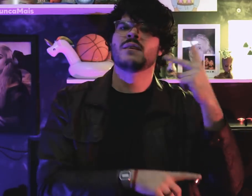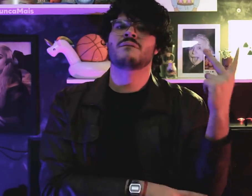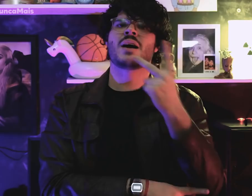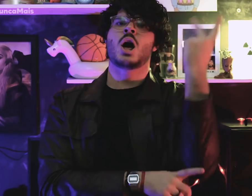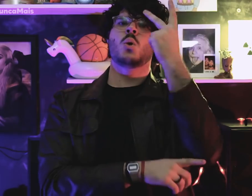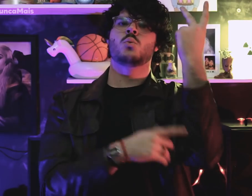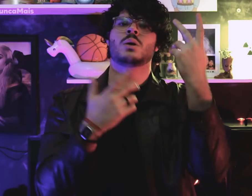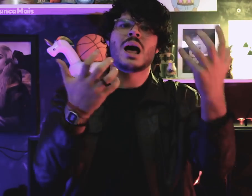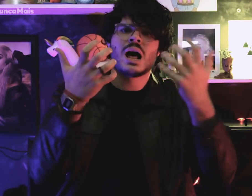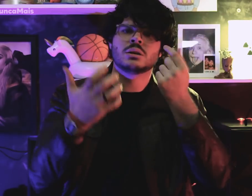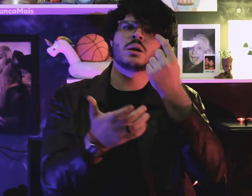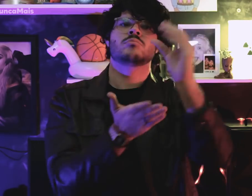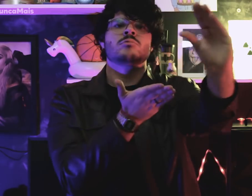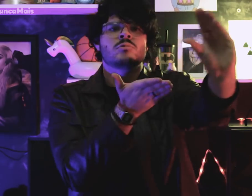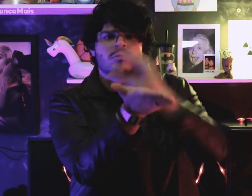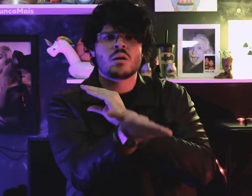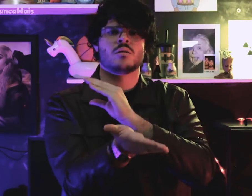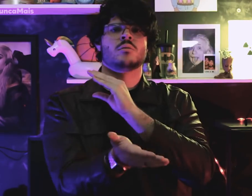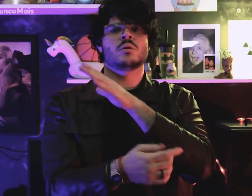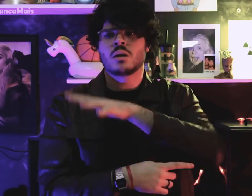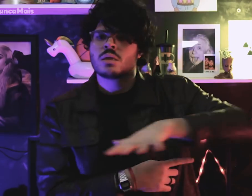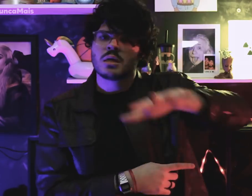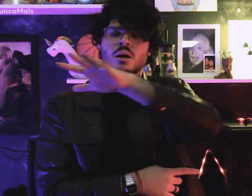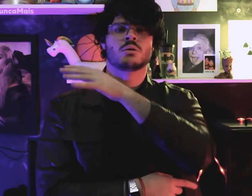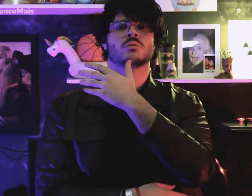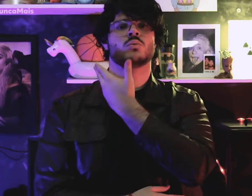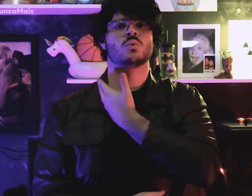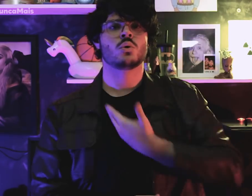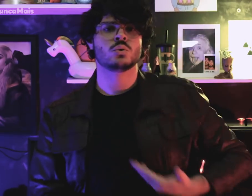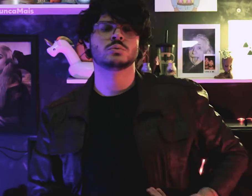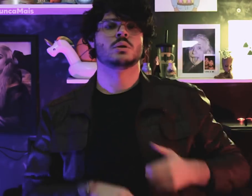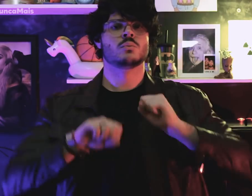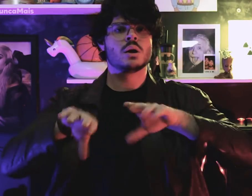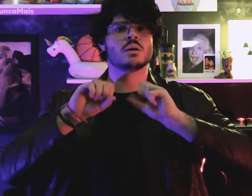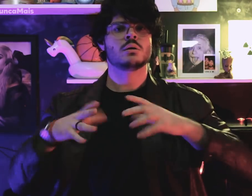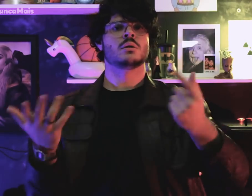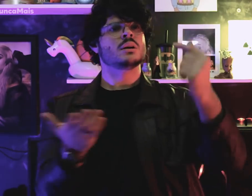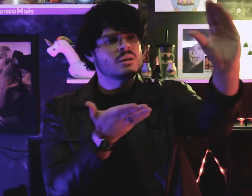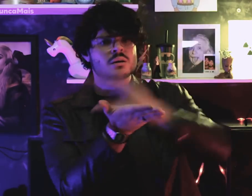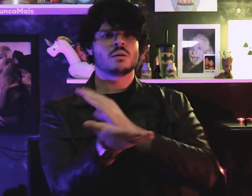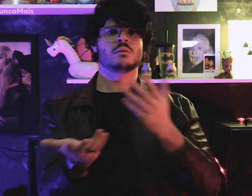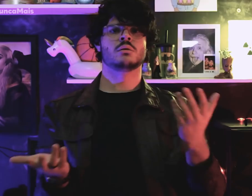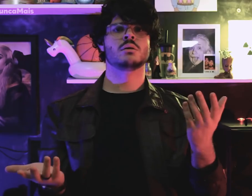Requiring recovery and investment in public education